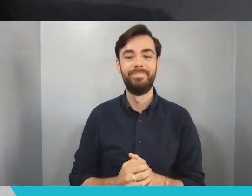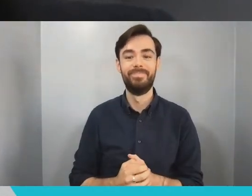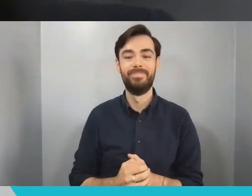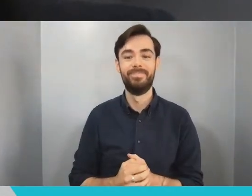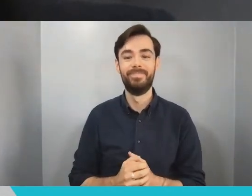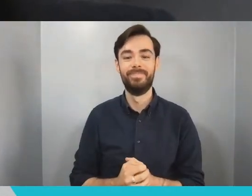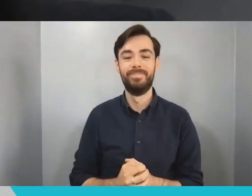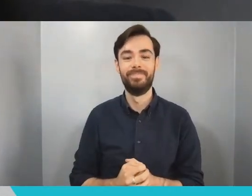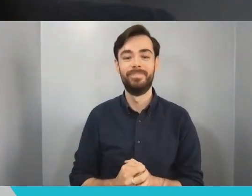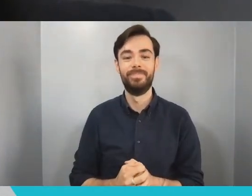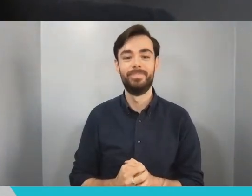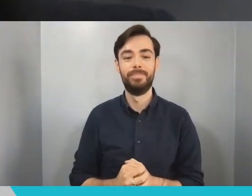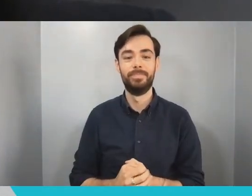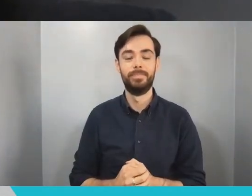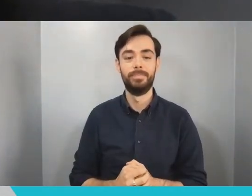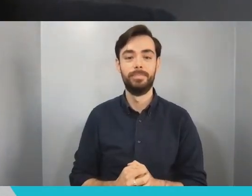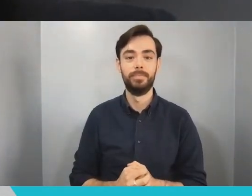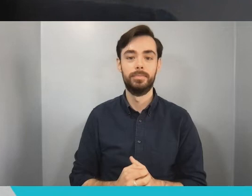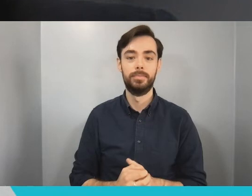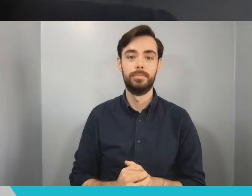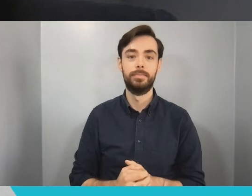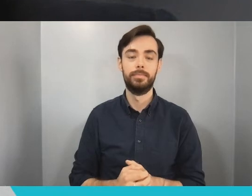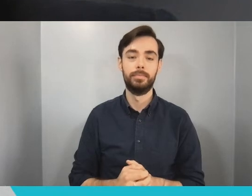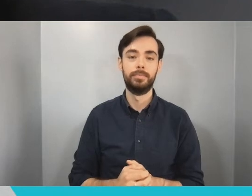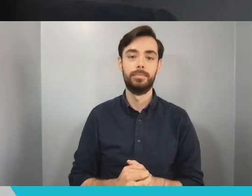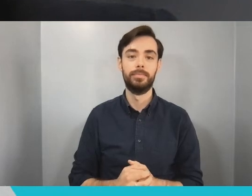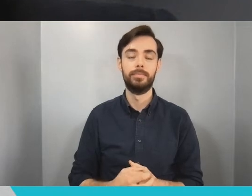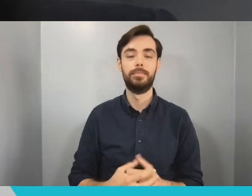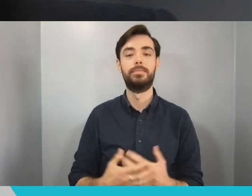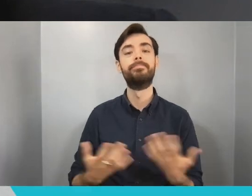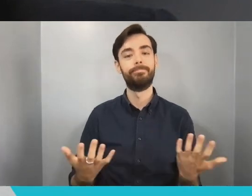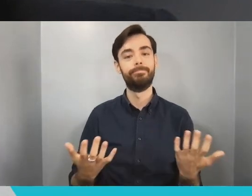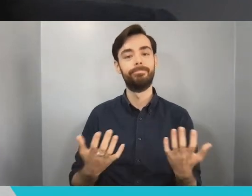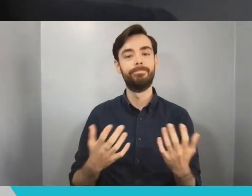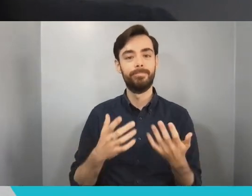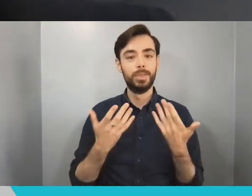We are now coming towards the end of this celebration event. Shortly we will be finishing